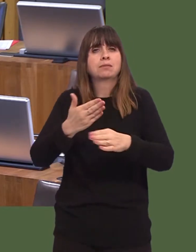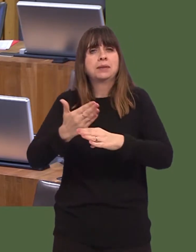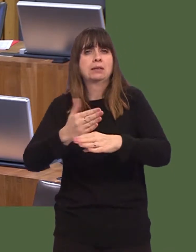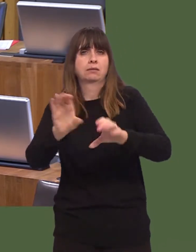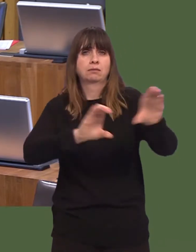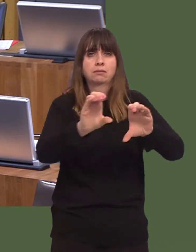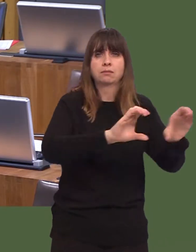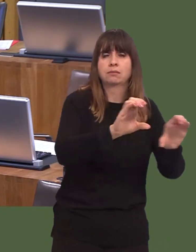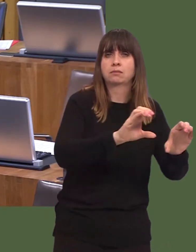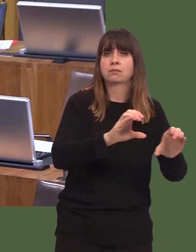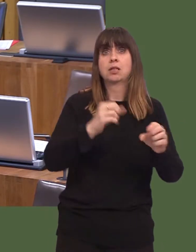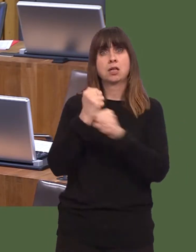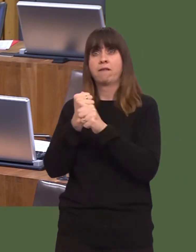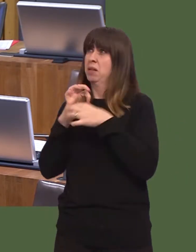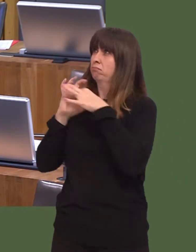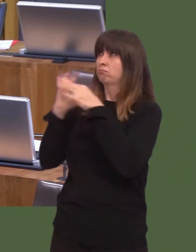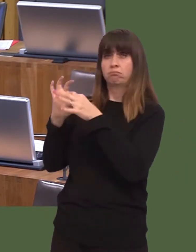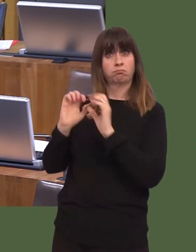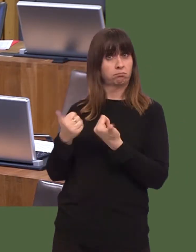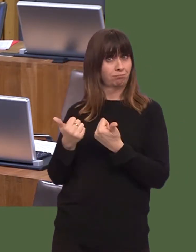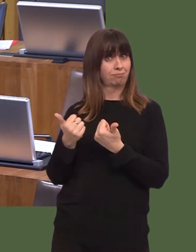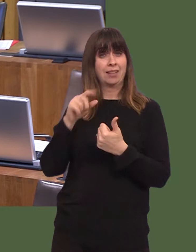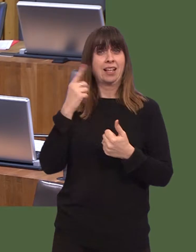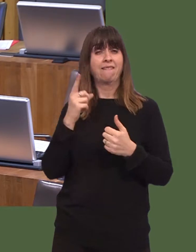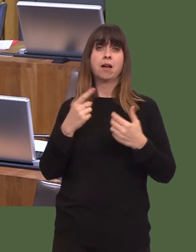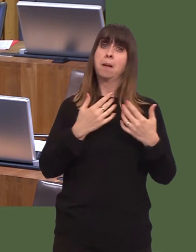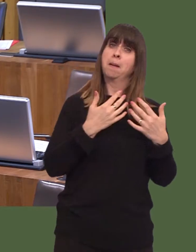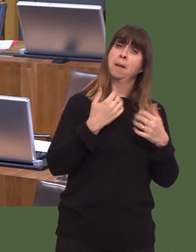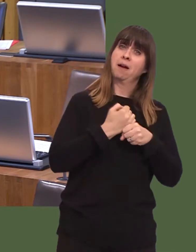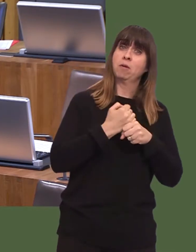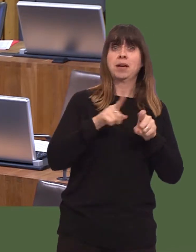co-operate; itís a very good example of what happens when public and private sector co-operate as well.